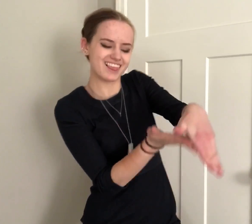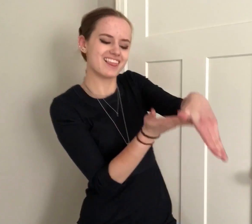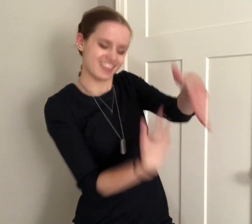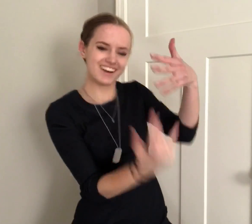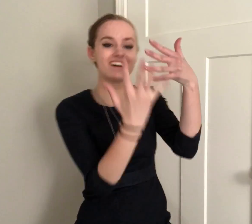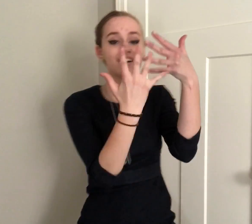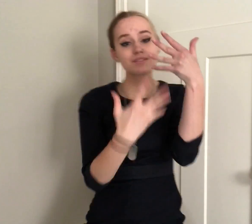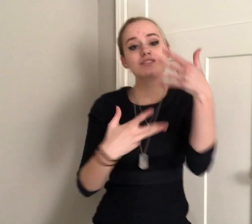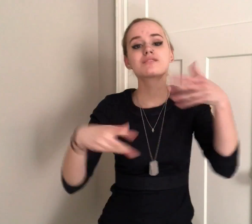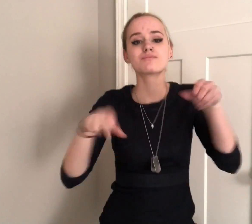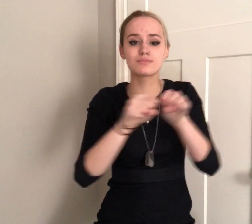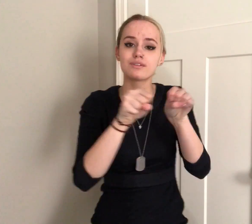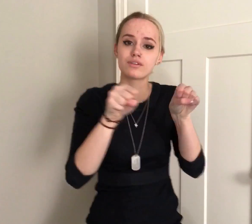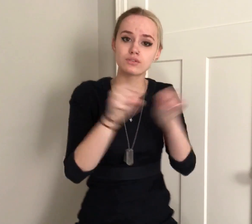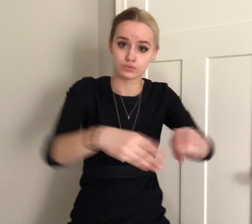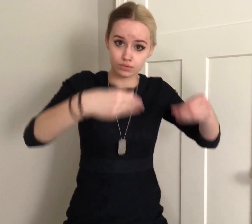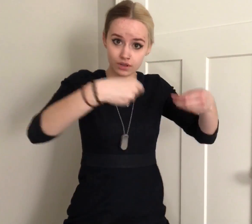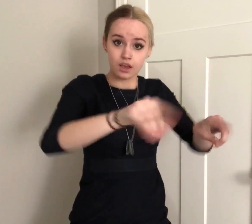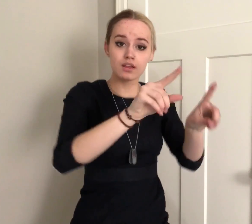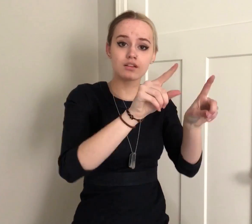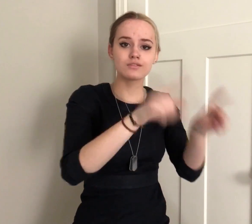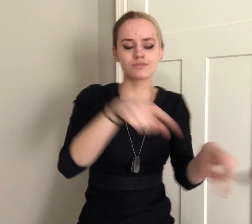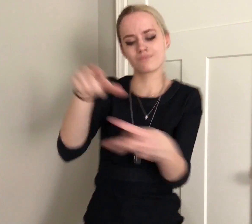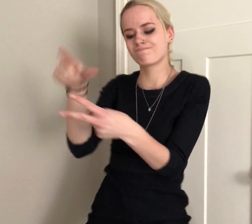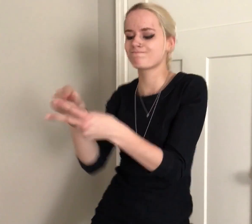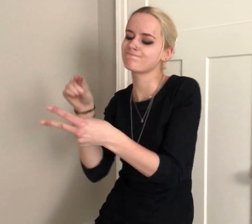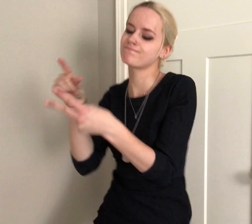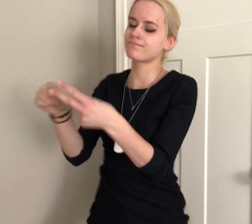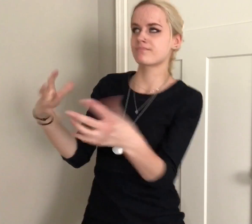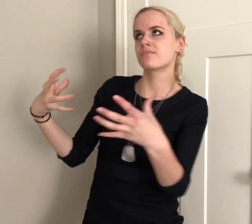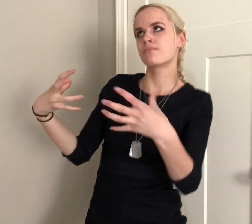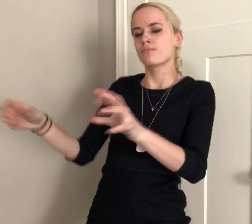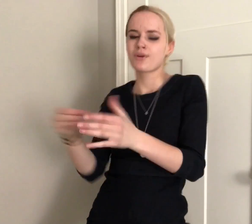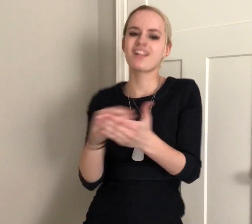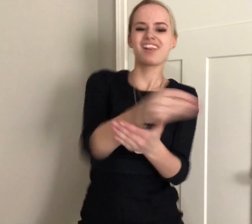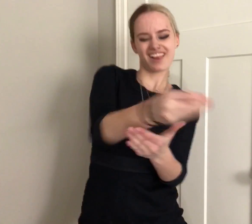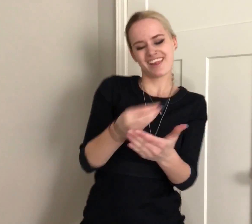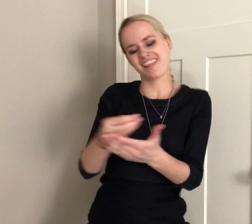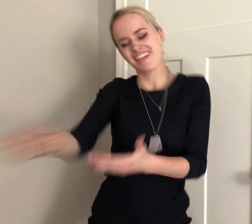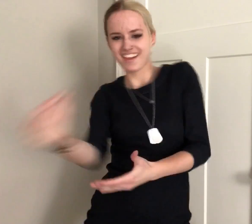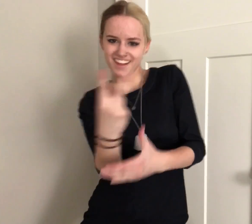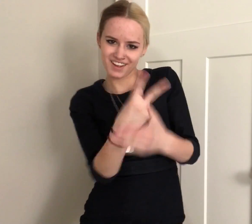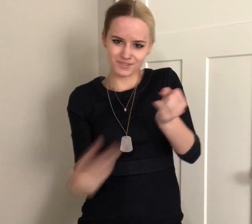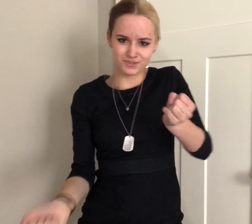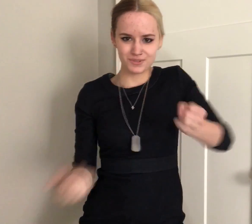These is bloody shoes, hit the store I can get 'em both, I don't wanna choose